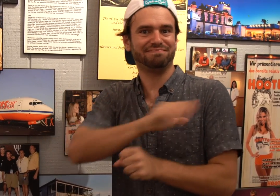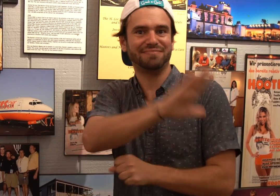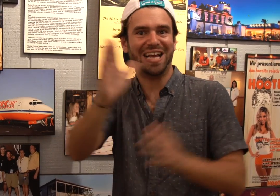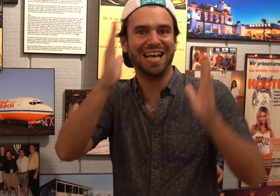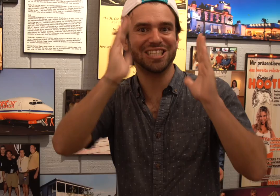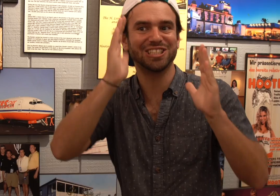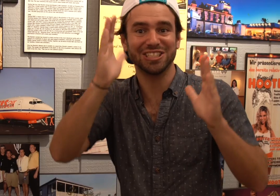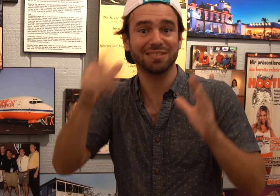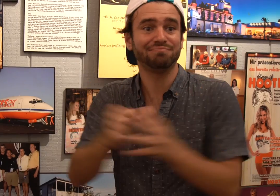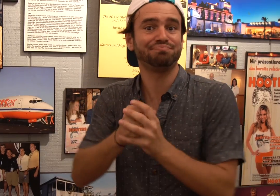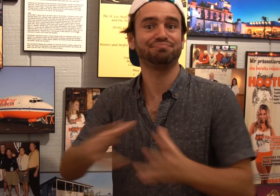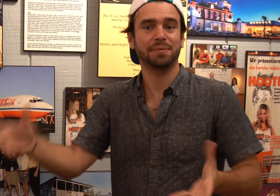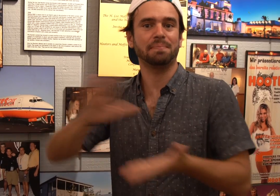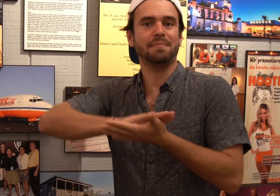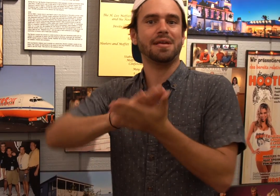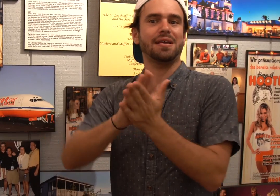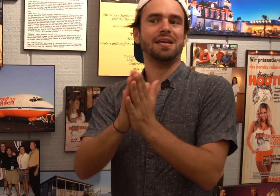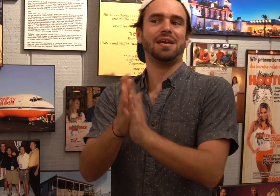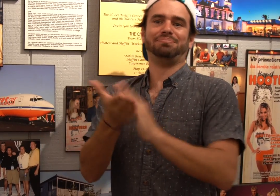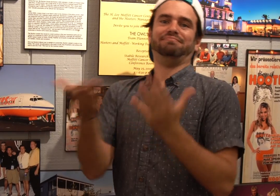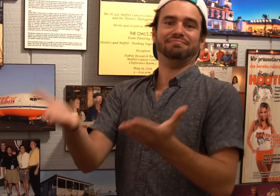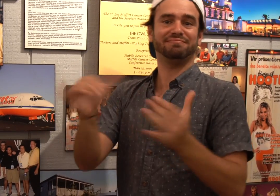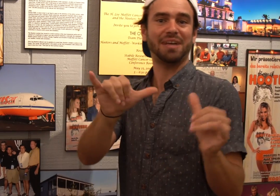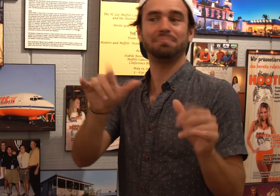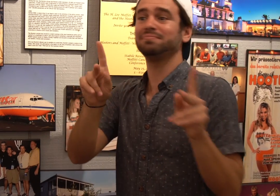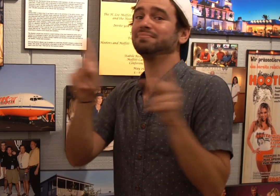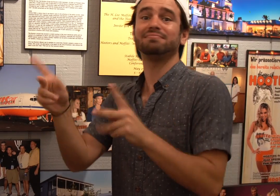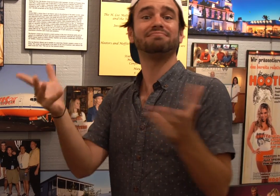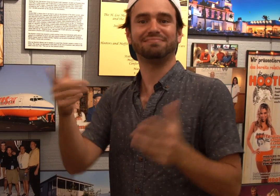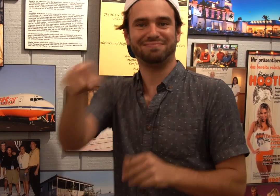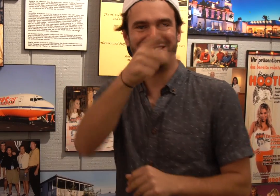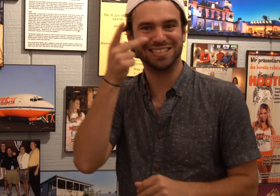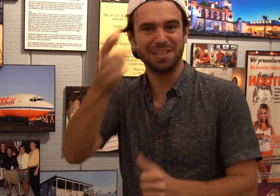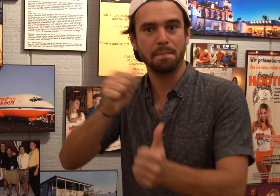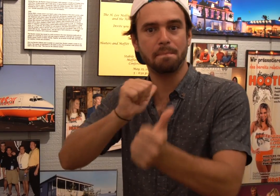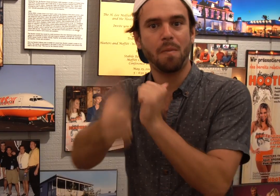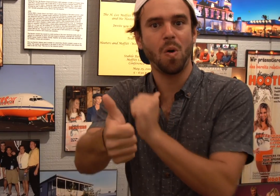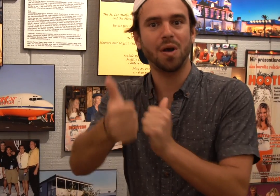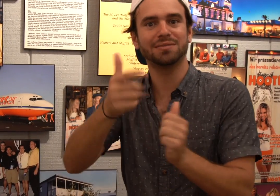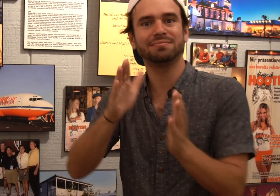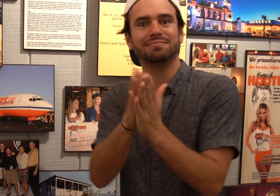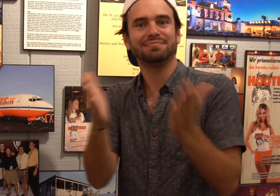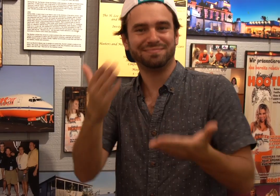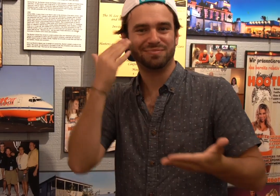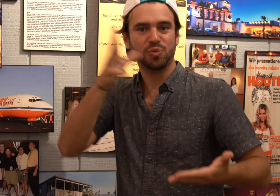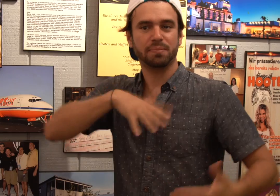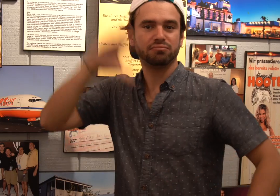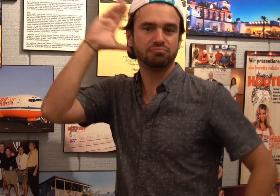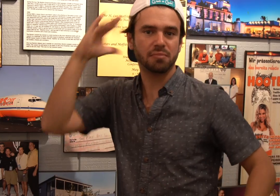because the women attracted a lot of attention. The idea evolved into what you see on sport magazines with all